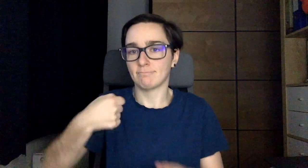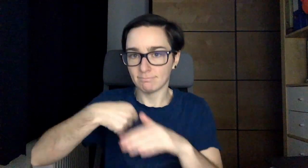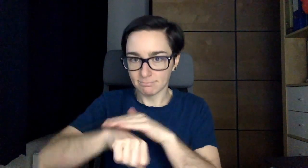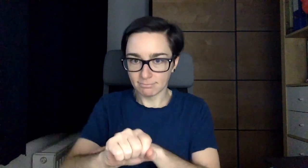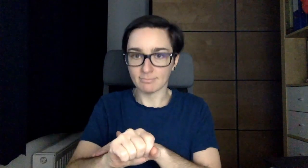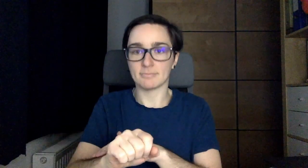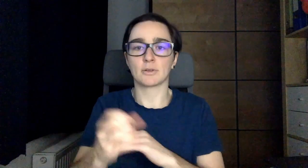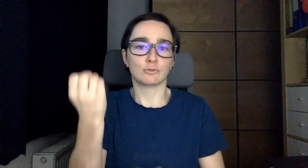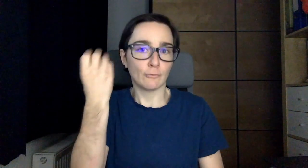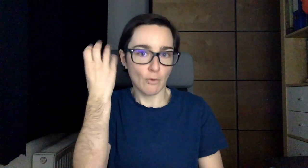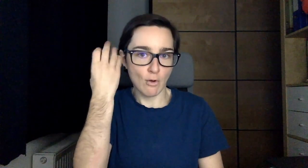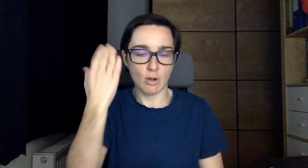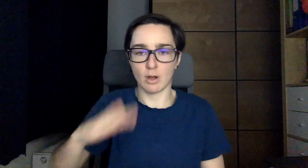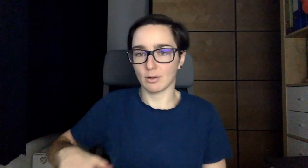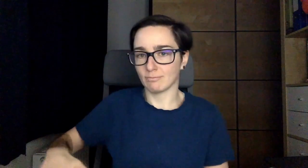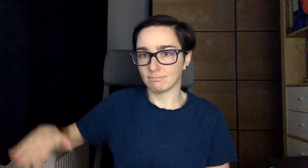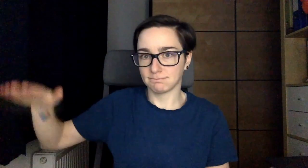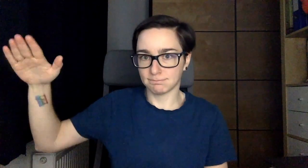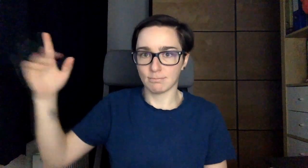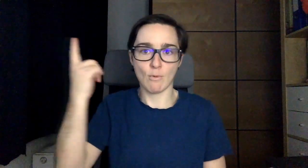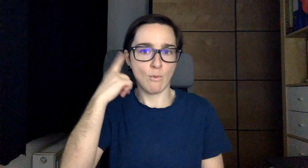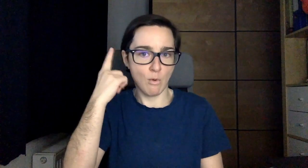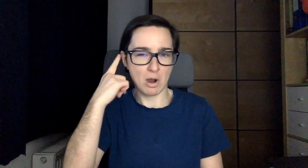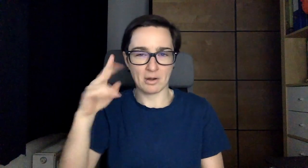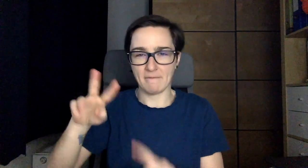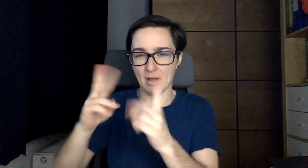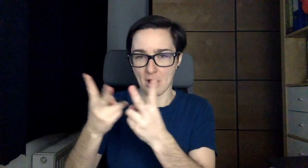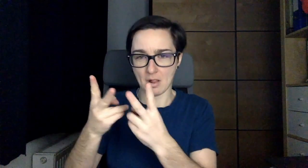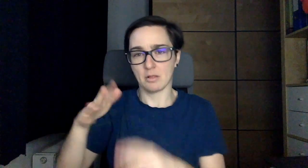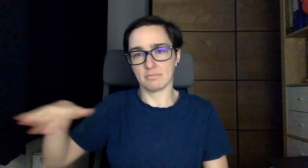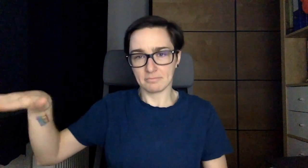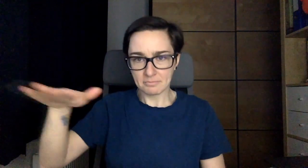I was born hard of hearing and grew up in the hearing world.